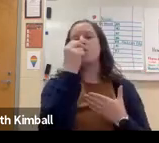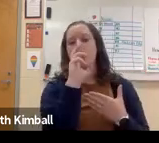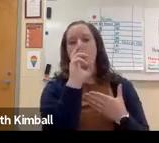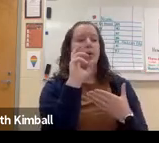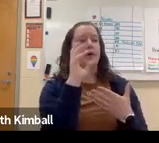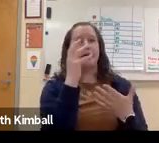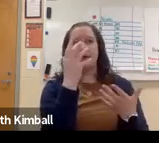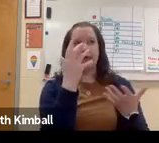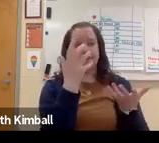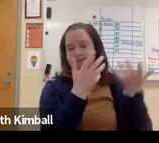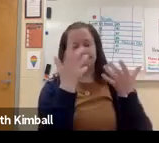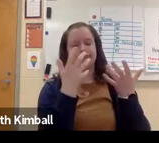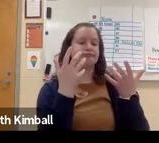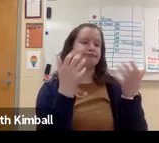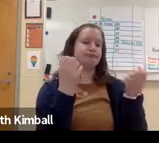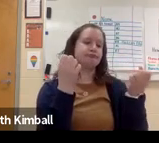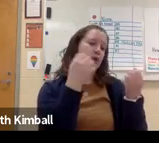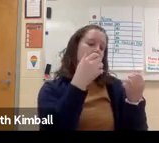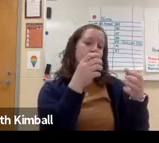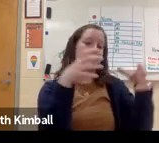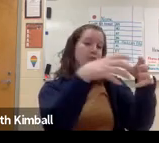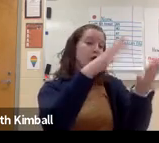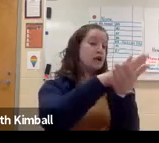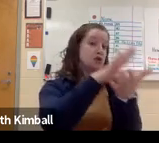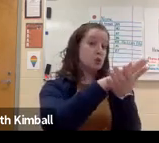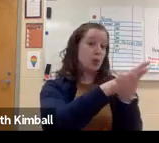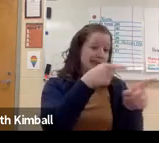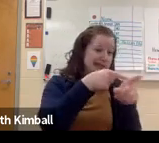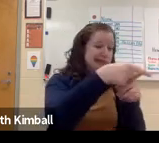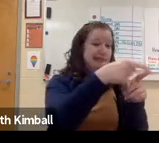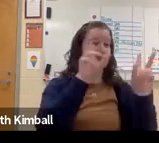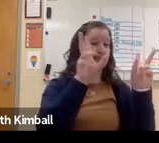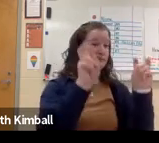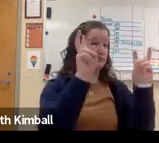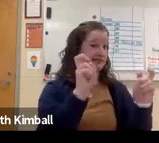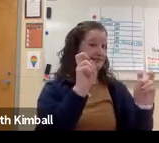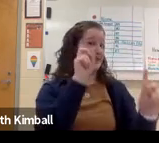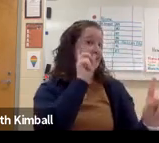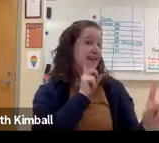in those Deaf programs. They may actually have a Deaf program versus a student being all alone in the classroom